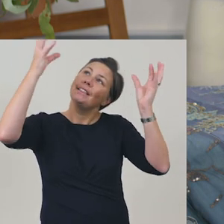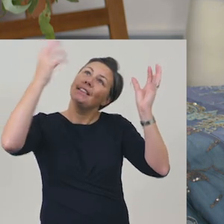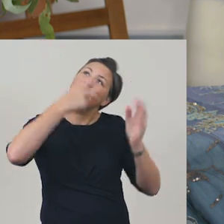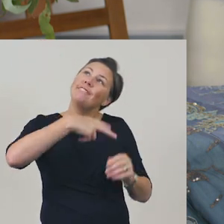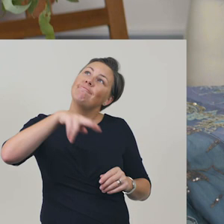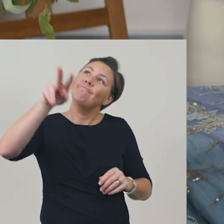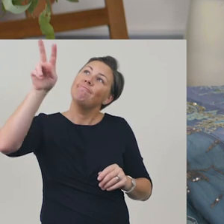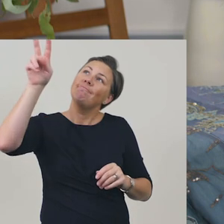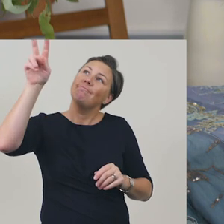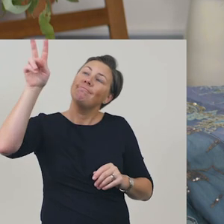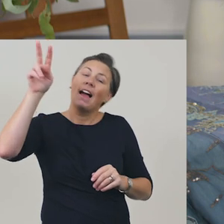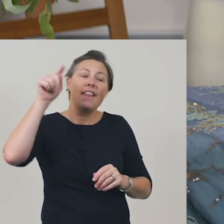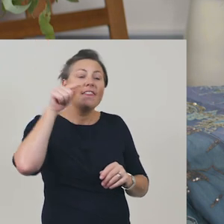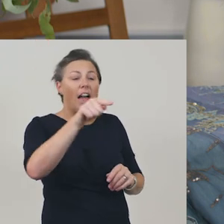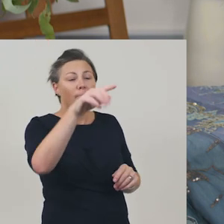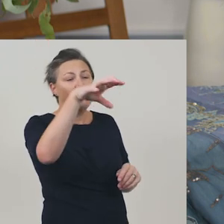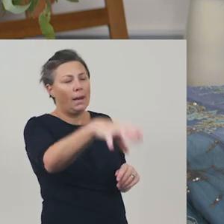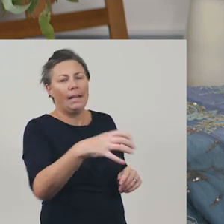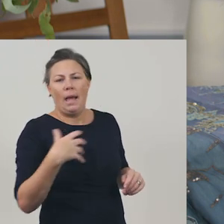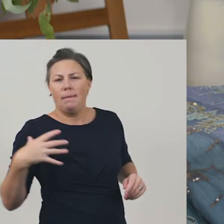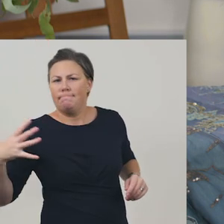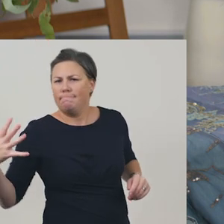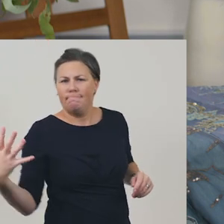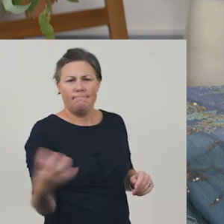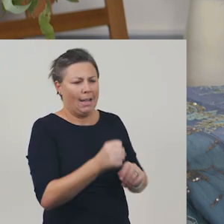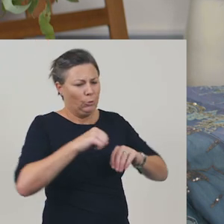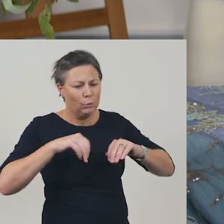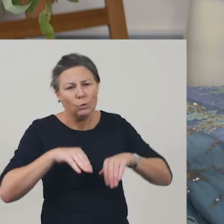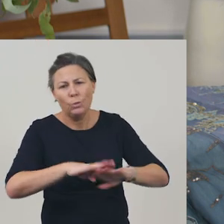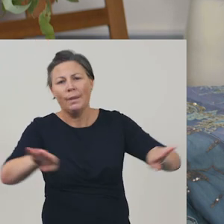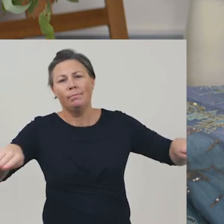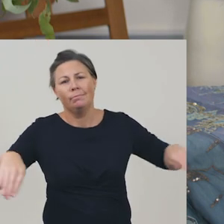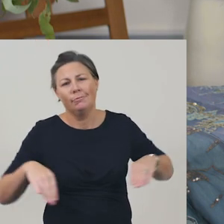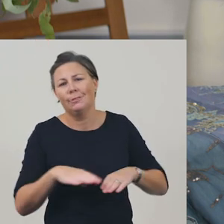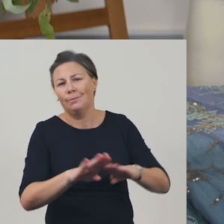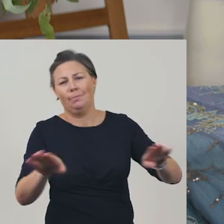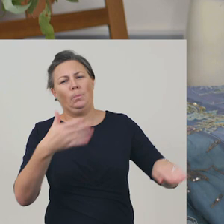There a place I have to paddle where the water has the answers.